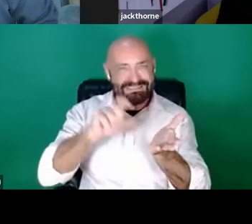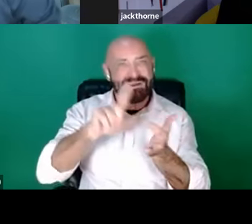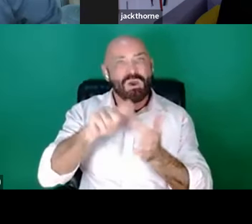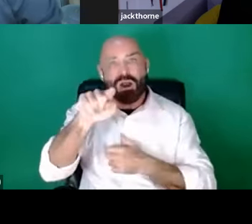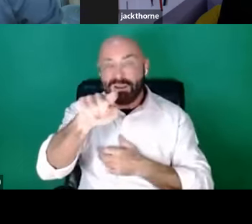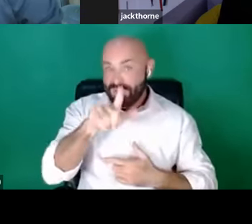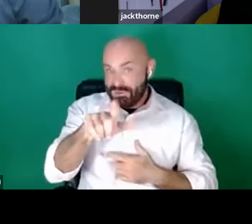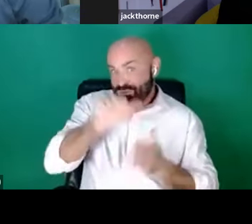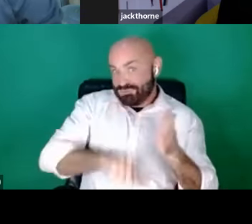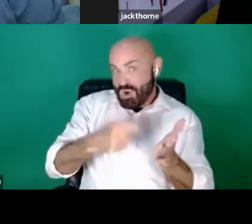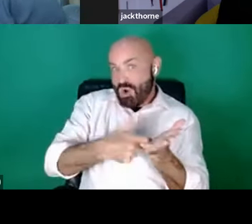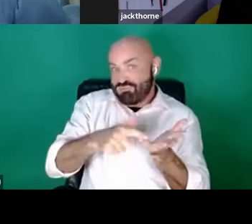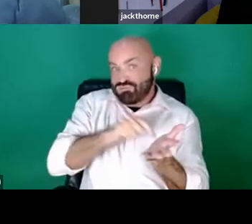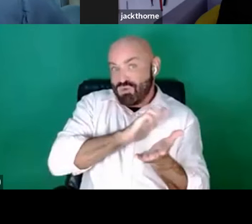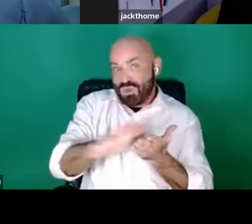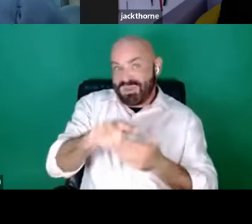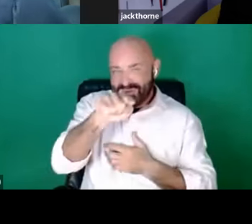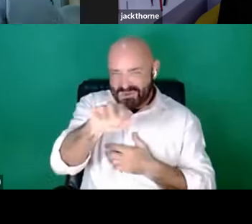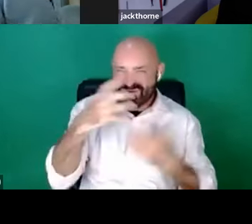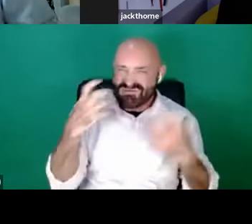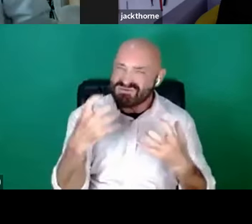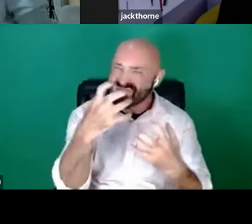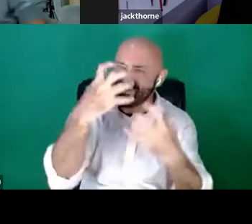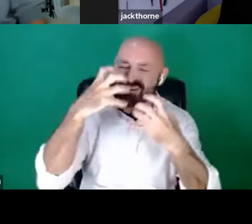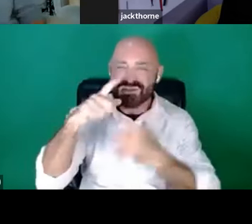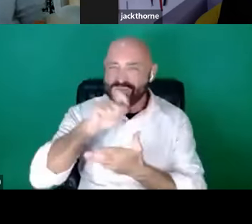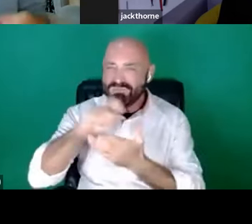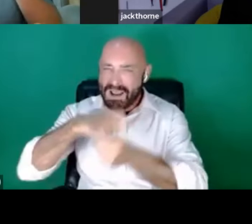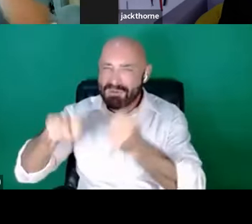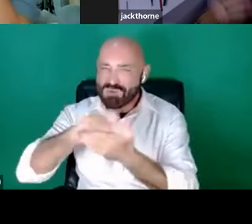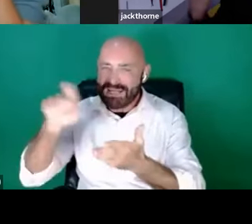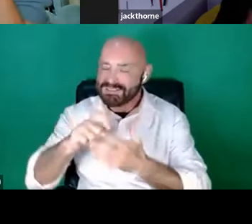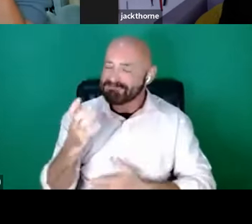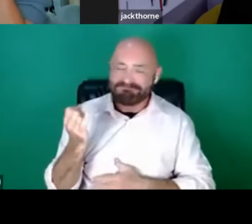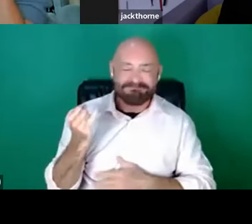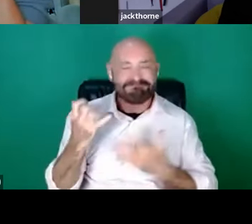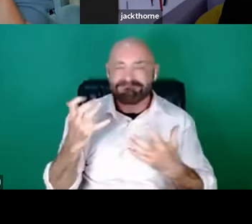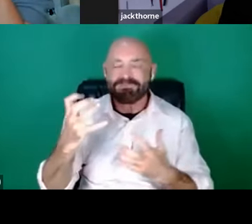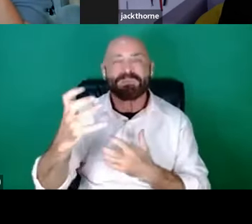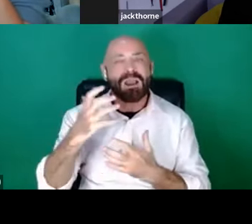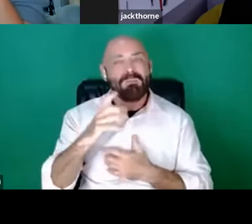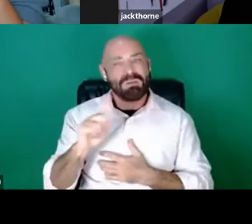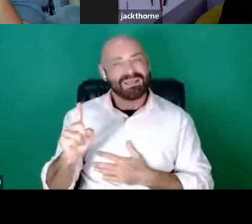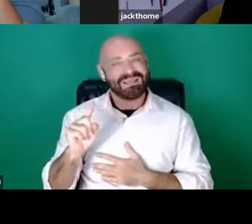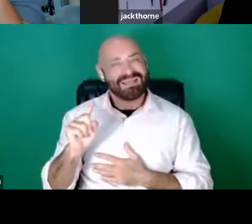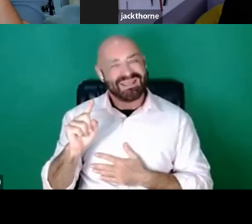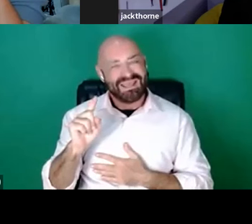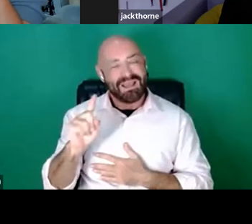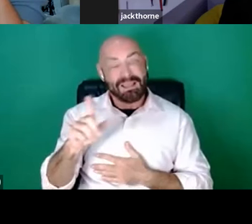Which I still resent you for massively. But by keeping banging on that door hopefully,